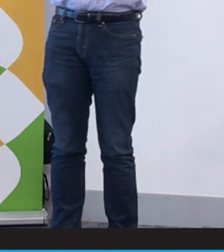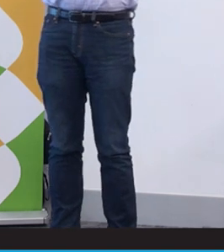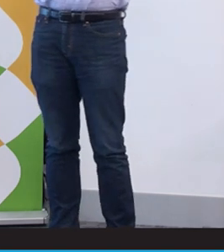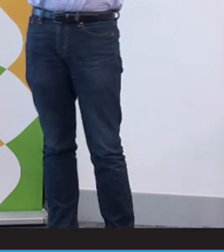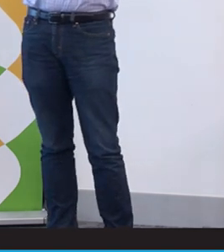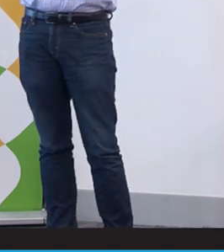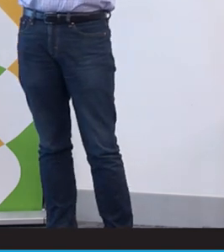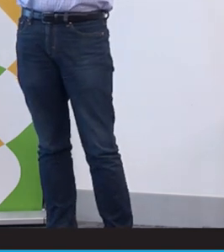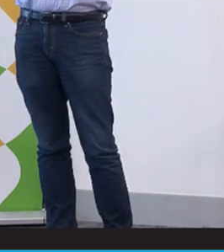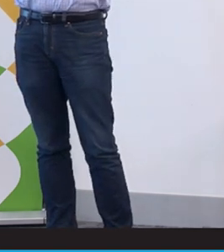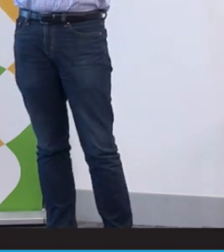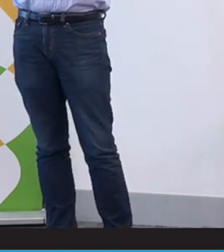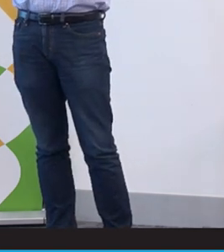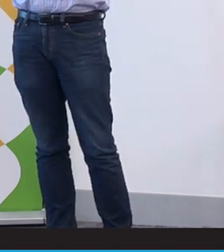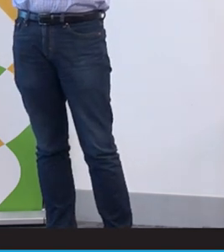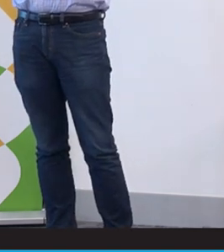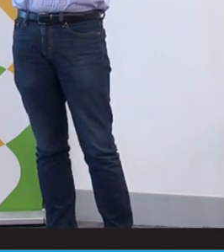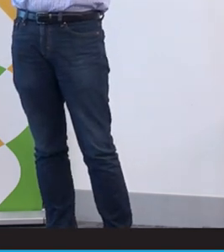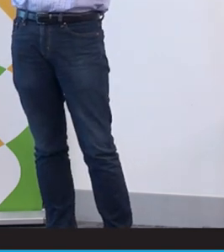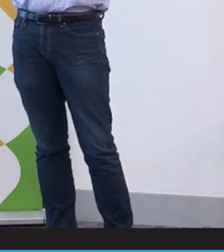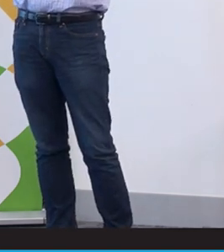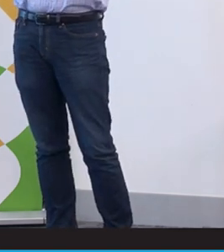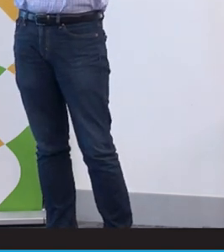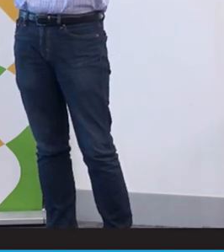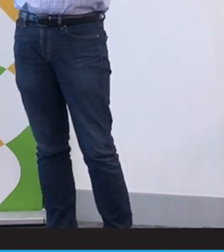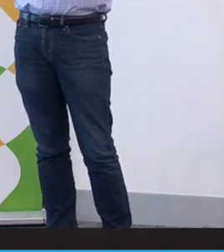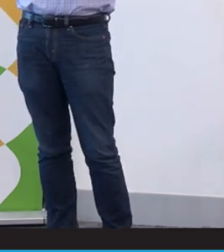I think in Queensland there are some schools now teaching Auslan as a Lote,